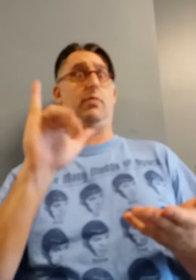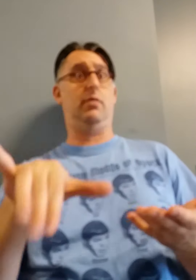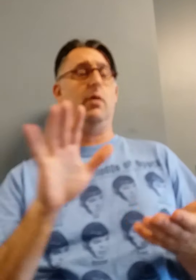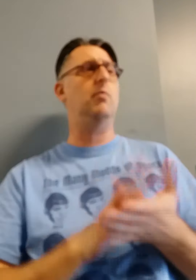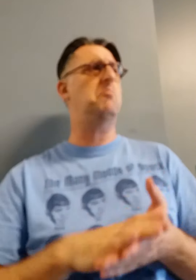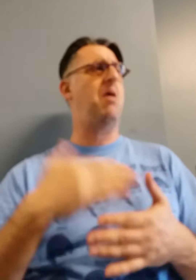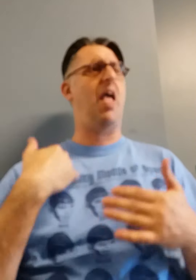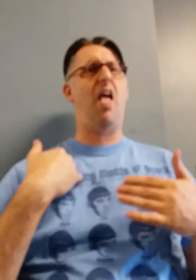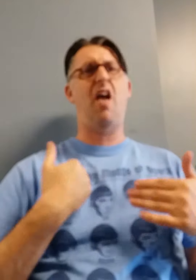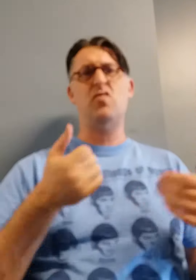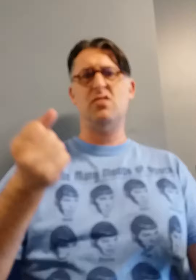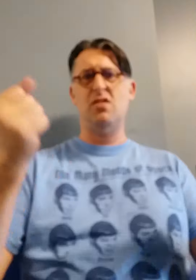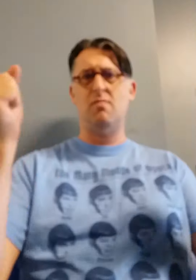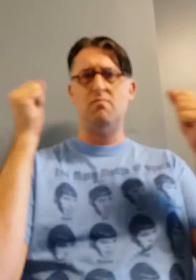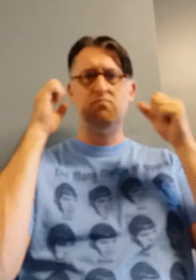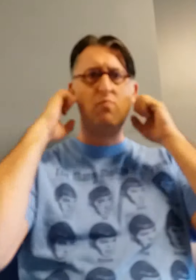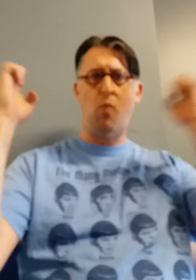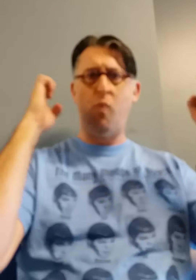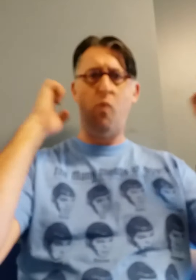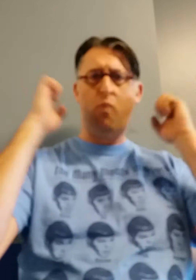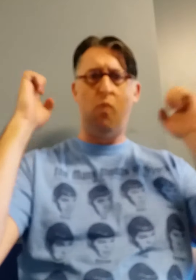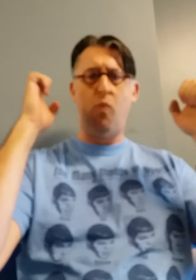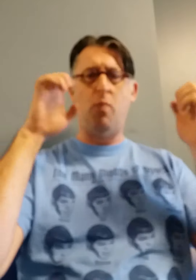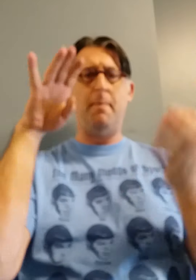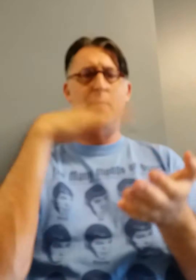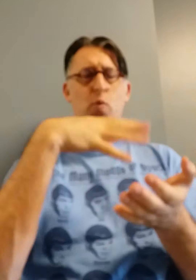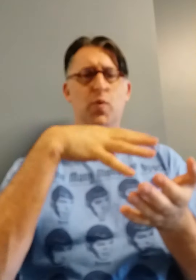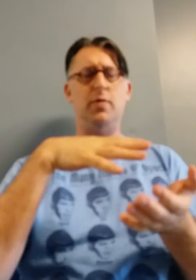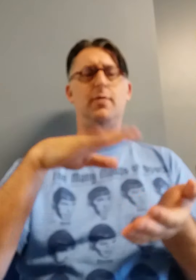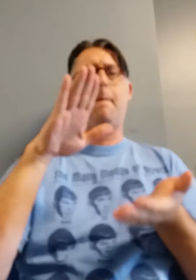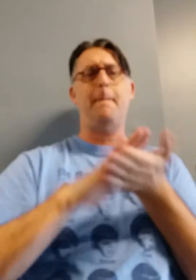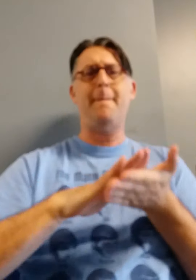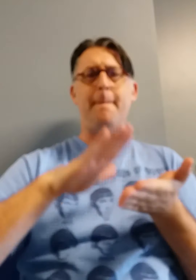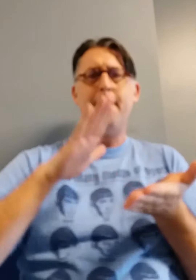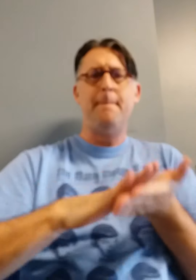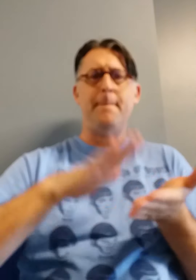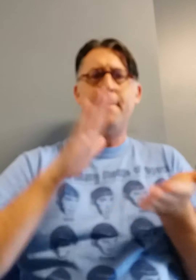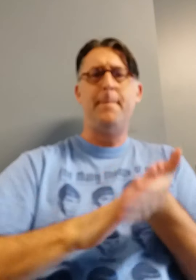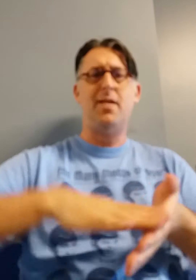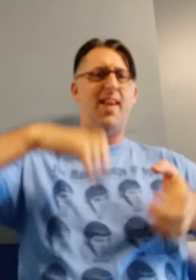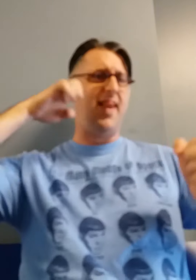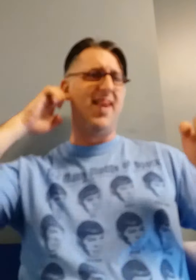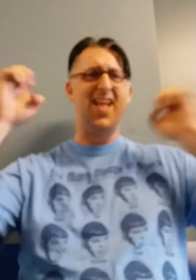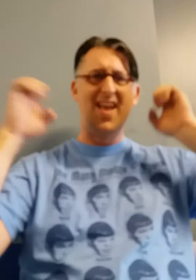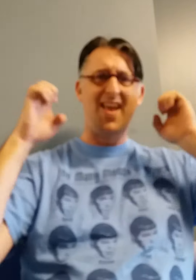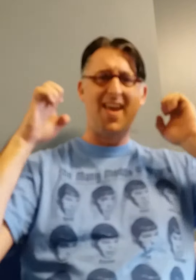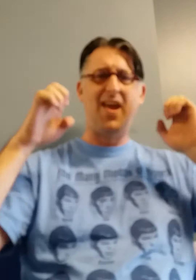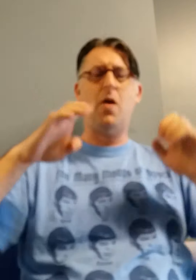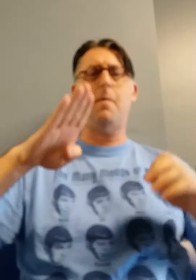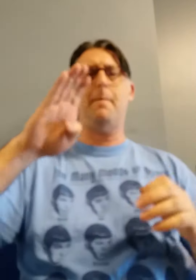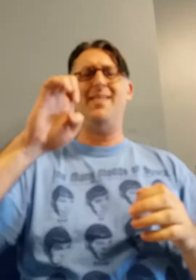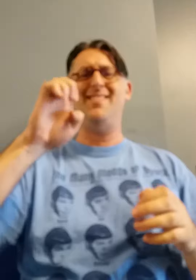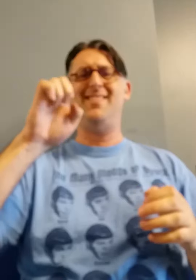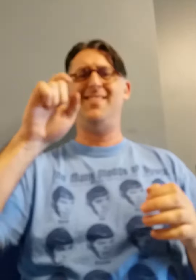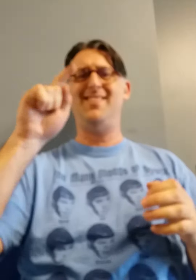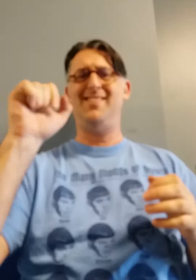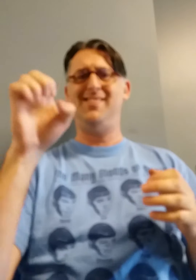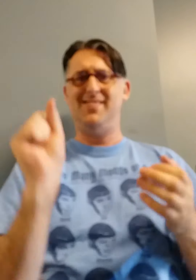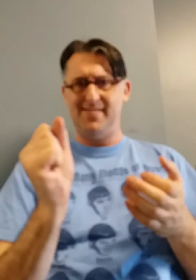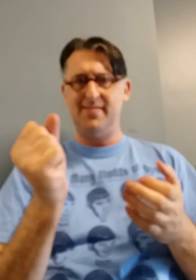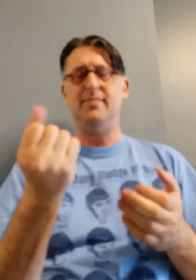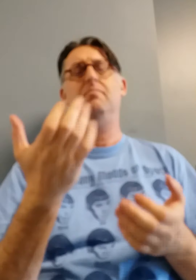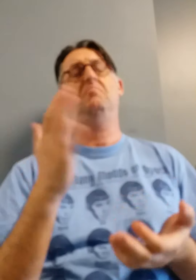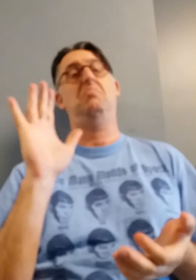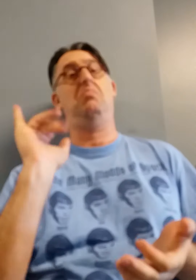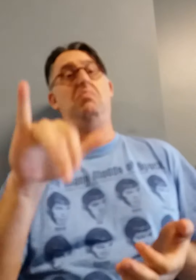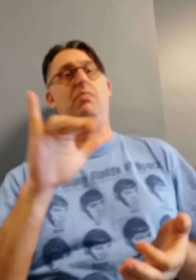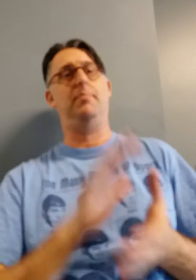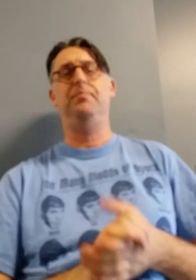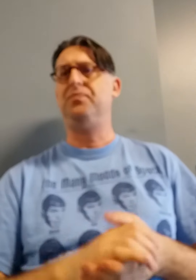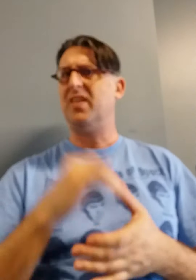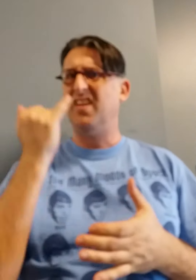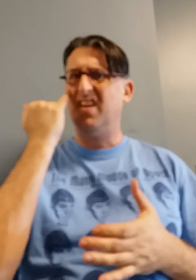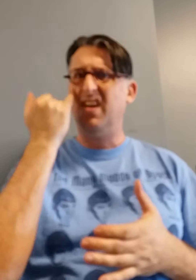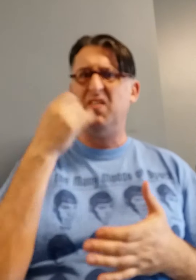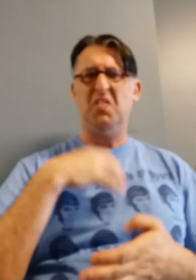What is Electro Swing loud rhythmic beats...